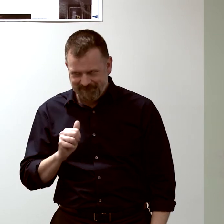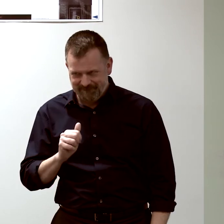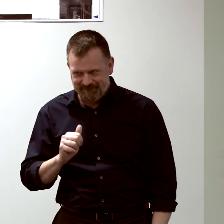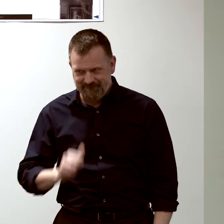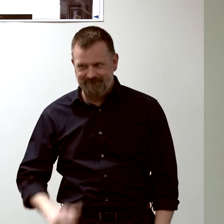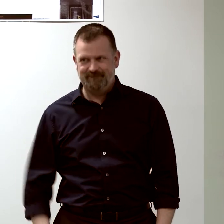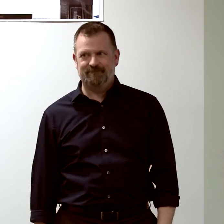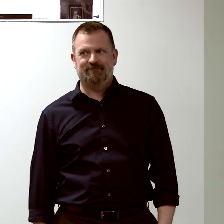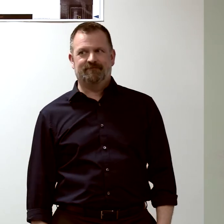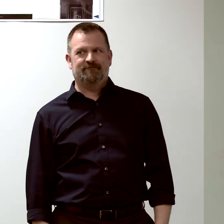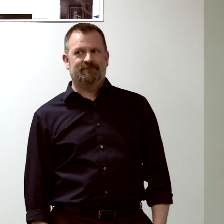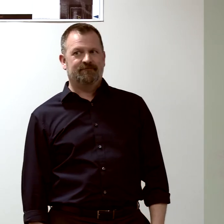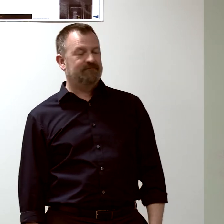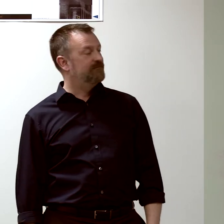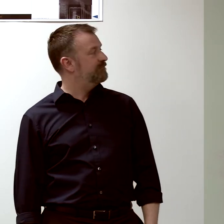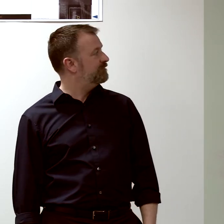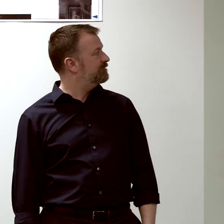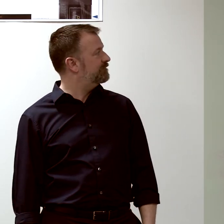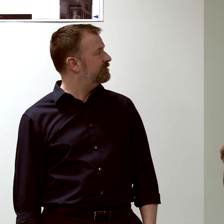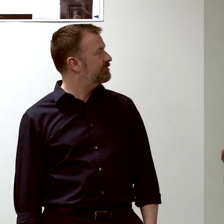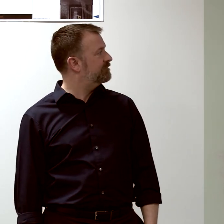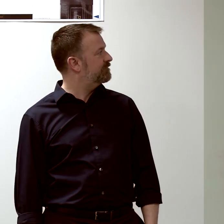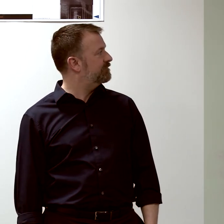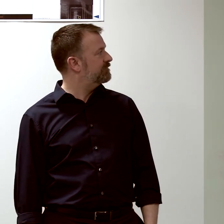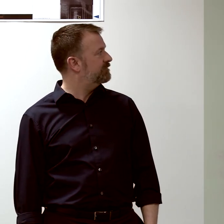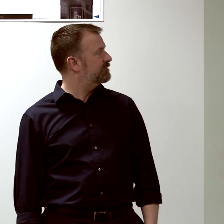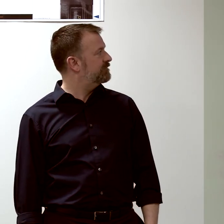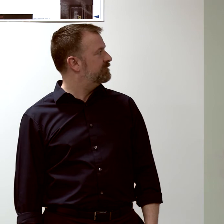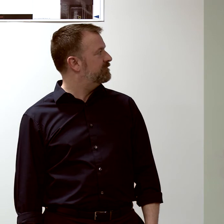So one of the projects that we're starting in the lab